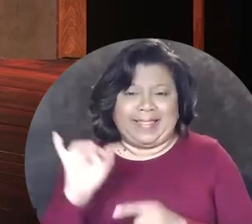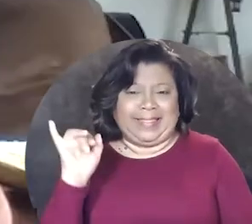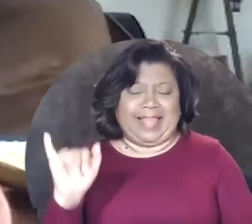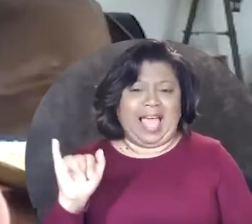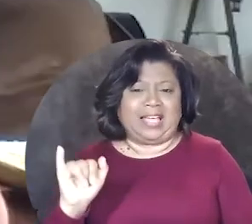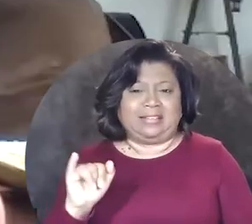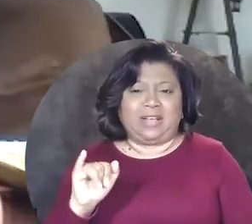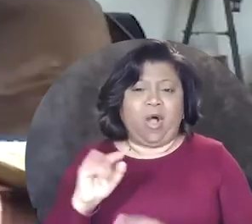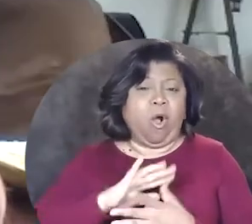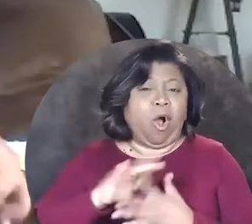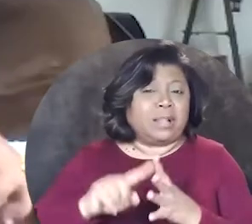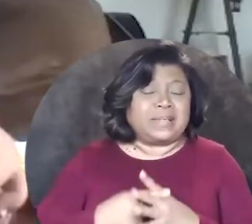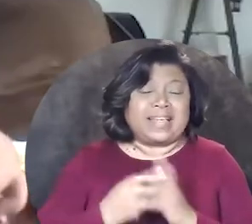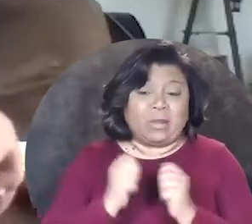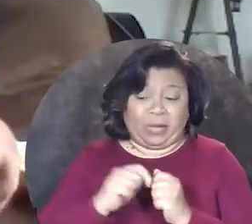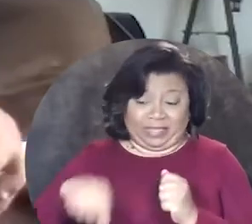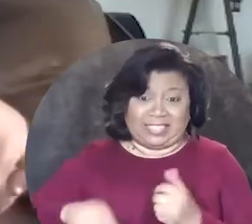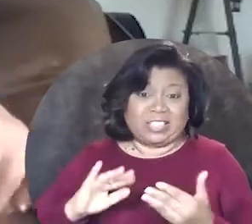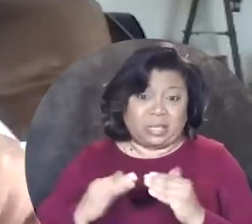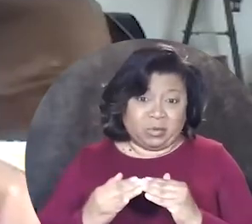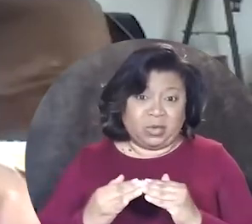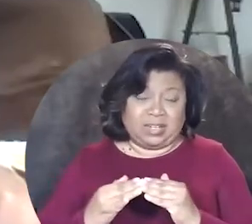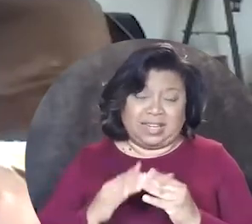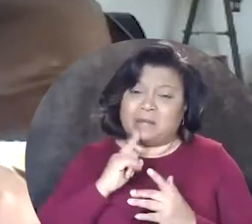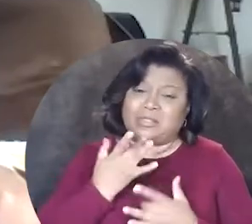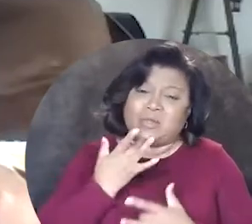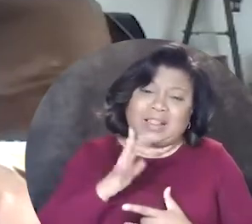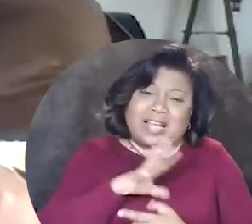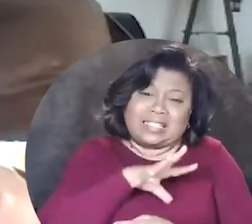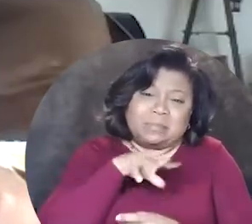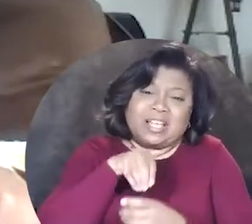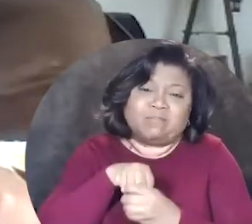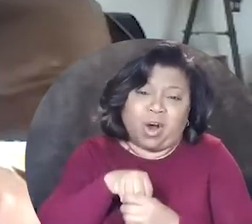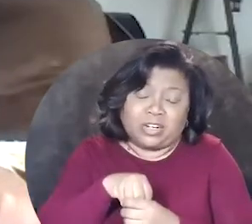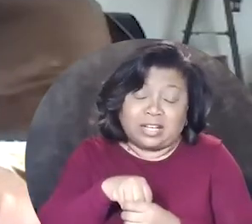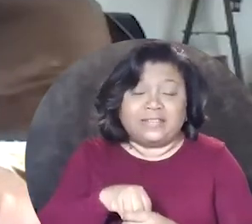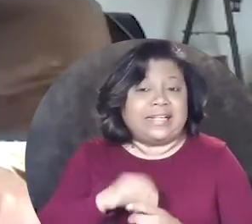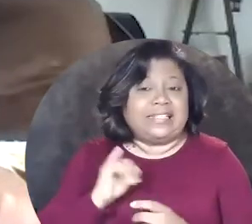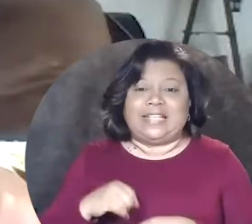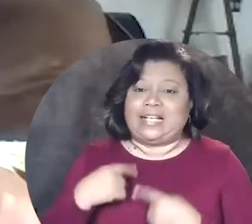and that all began with this community that I've been so lucky to be a part of